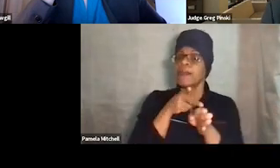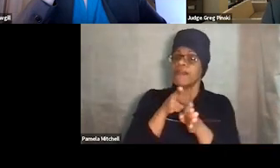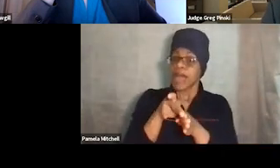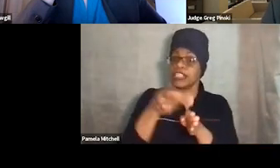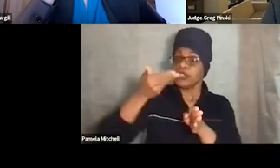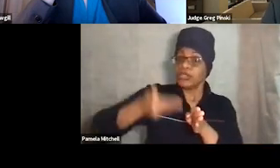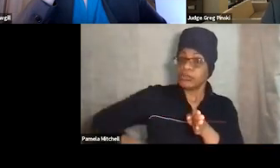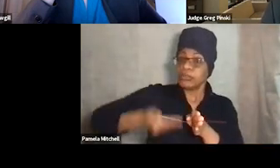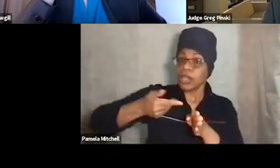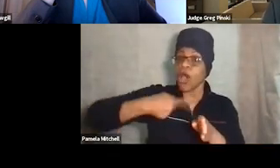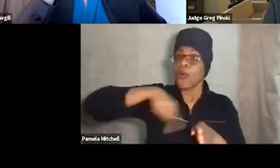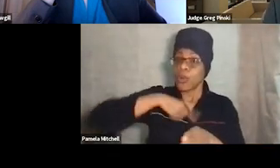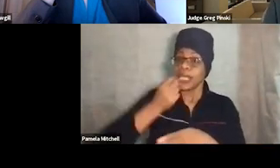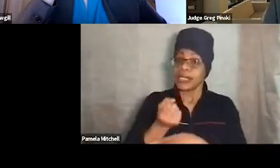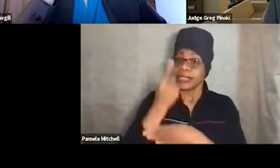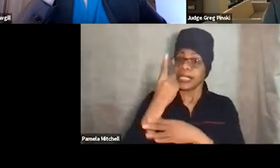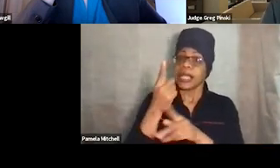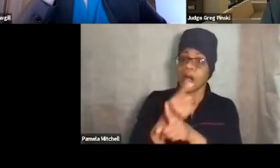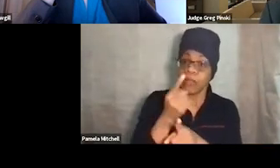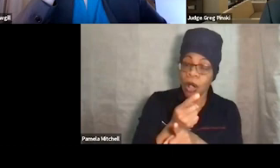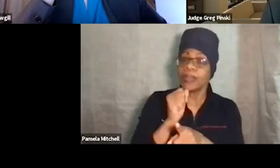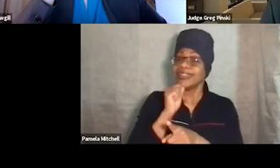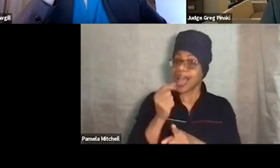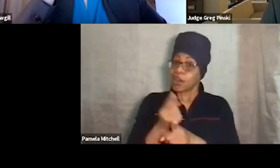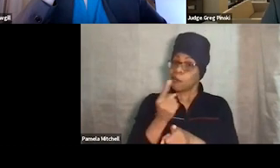we understand appropriate and inappropriate behavior